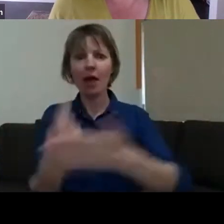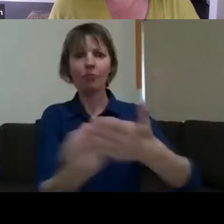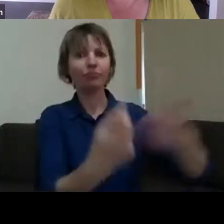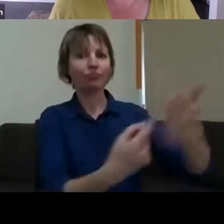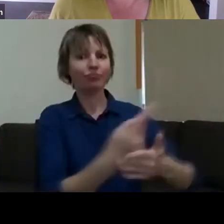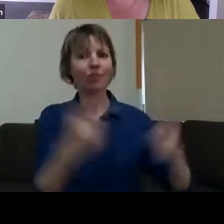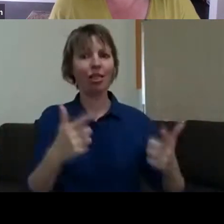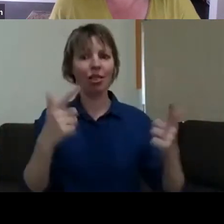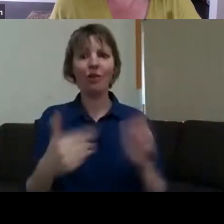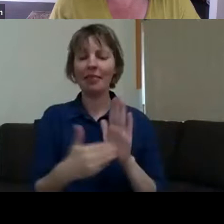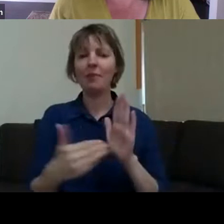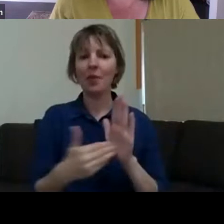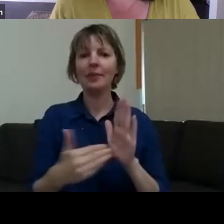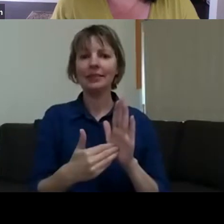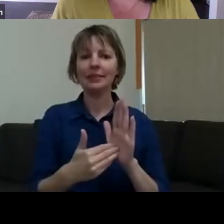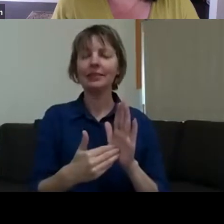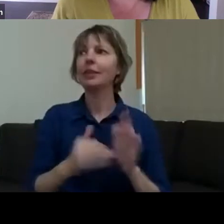there doing really valuable work. But we want to make sure that we